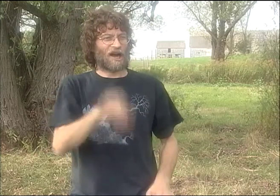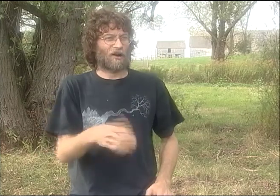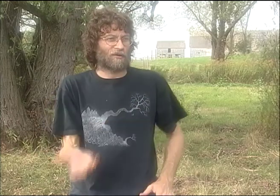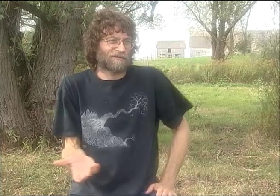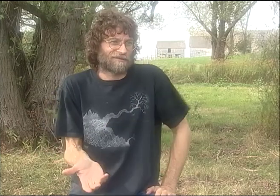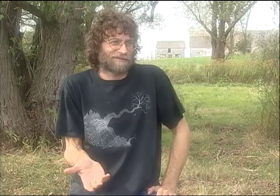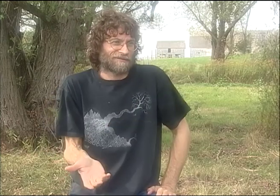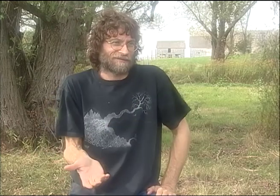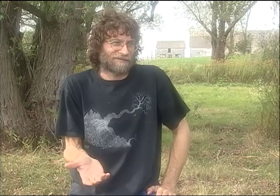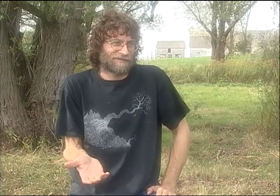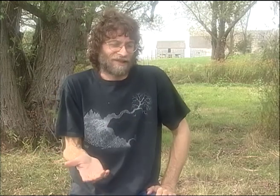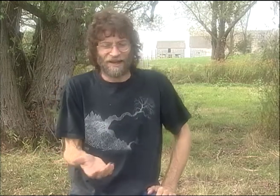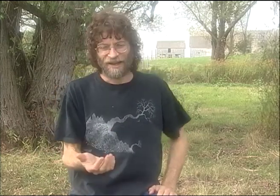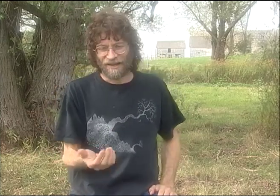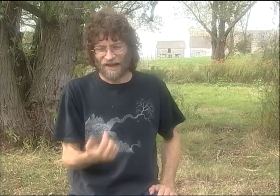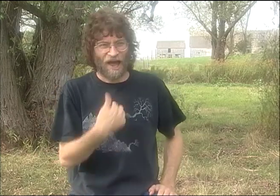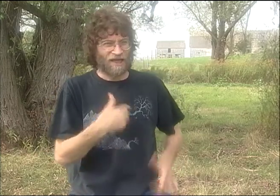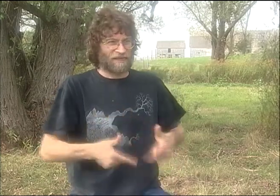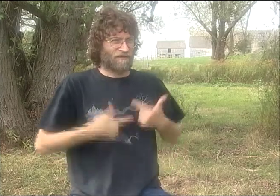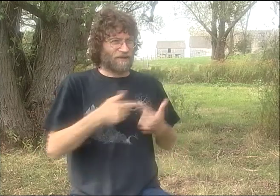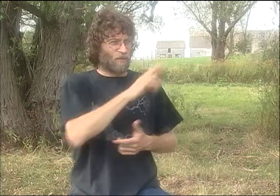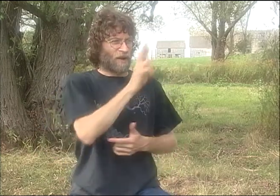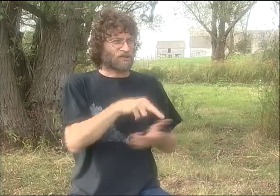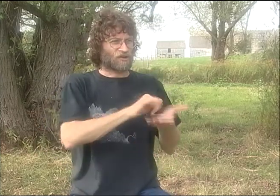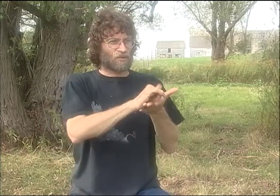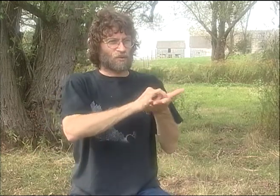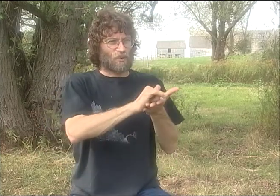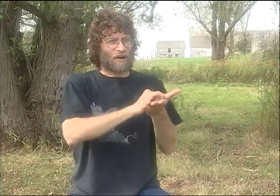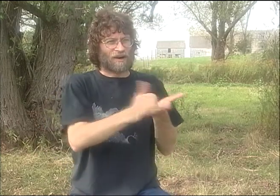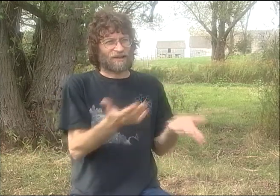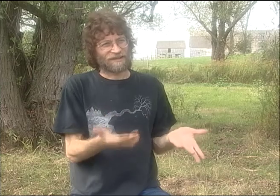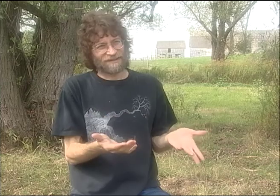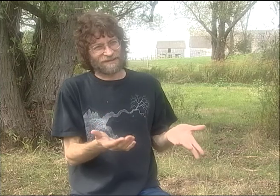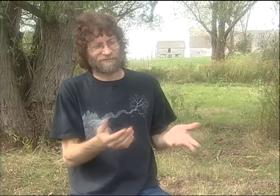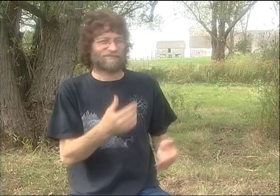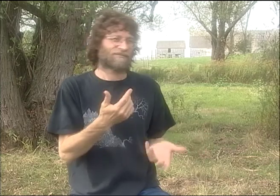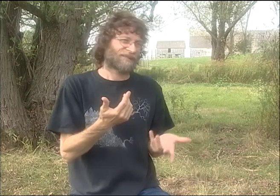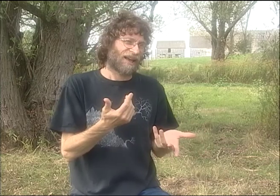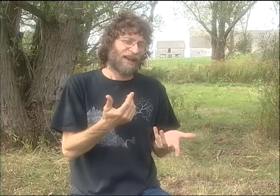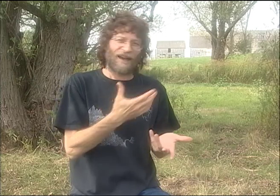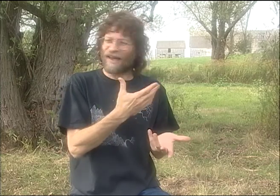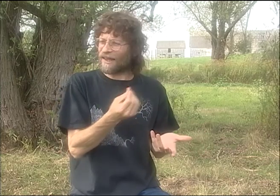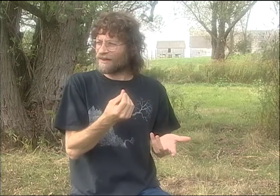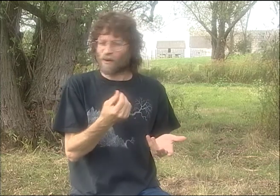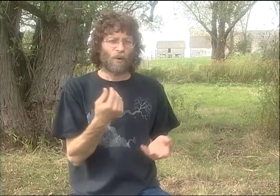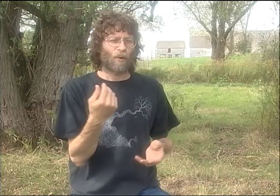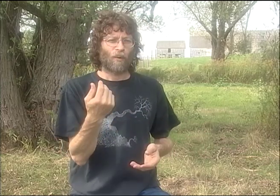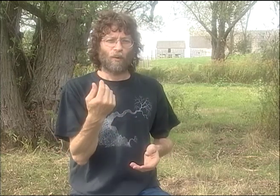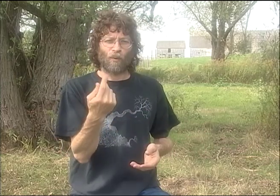I'M THE LUCKIEST OF ALL. I GET TO TRAVEL AROUND. AND, YOU KNOW, PETER LIVES IN CHICAGO.